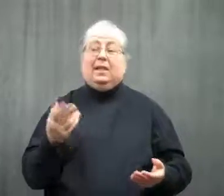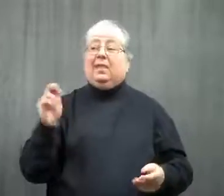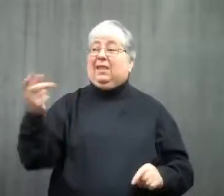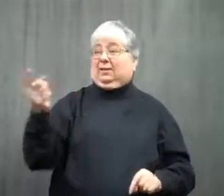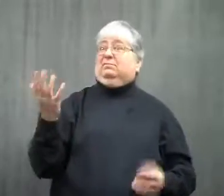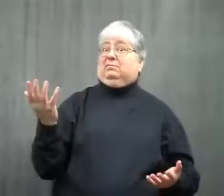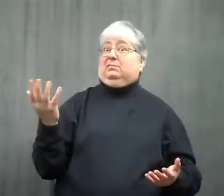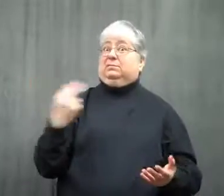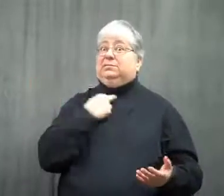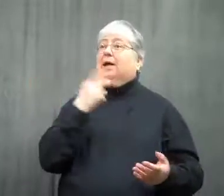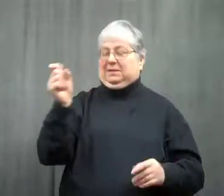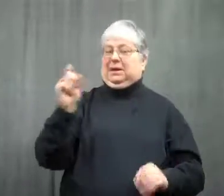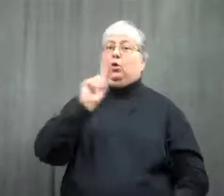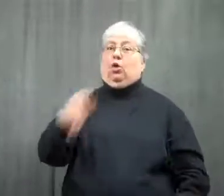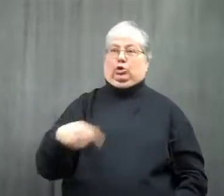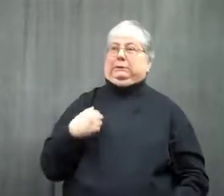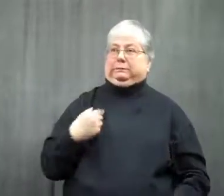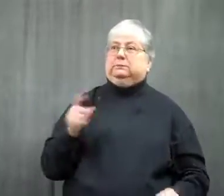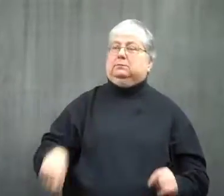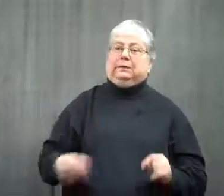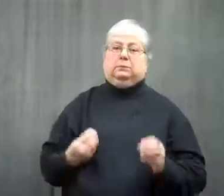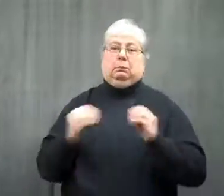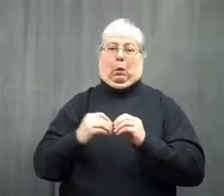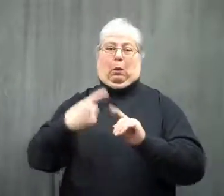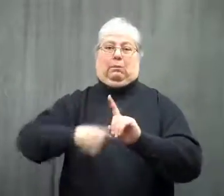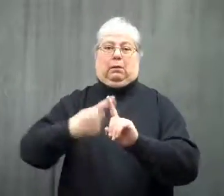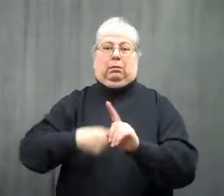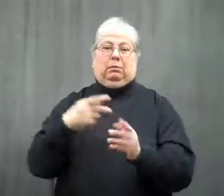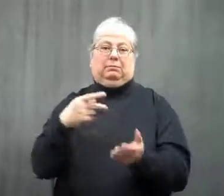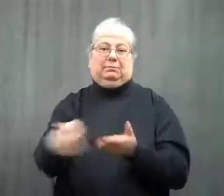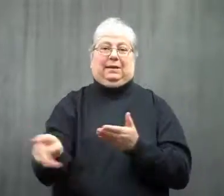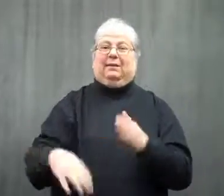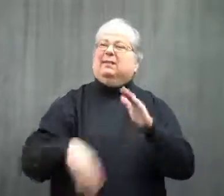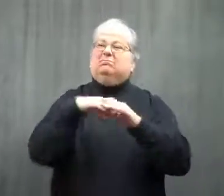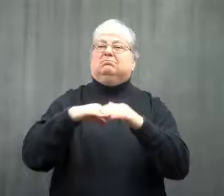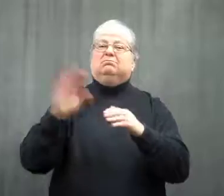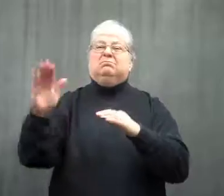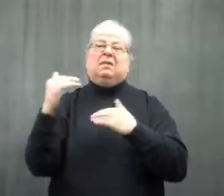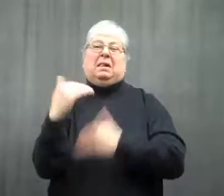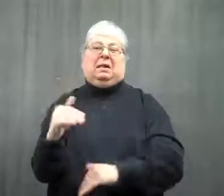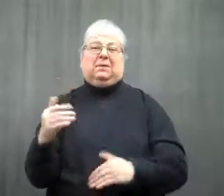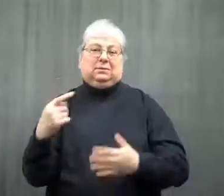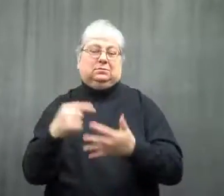Once that happens, they can increase the amount you pay per month up to a set limit.